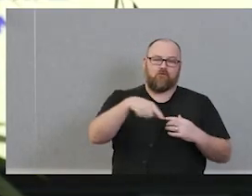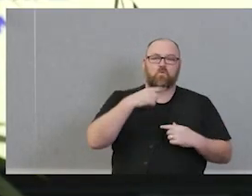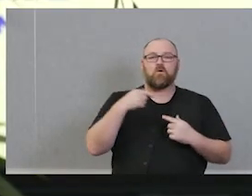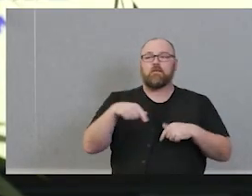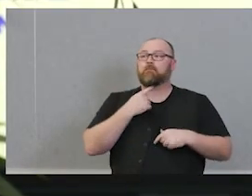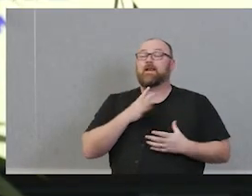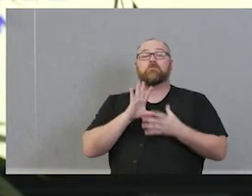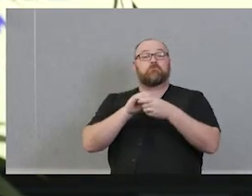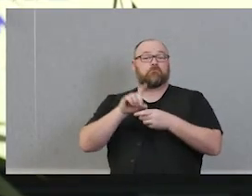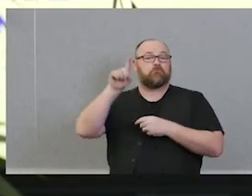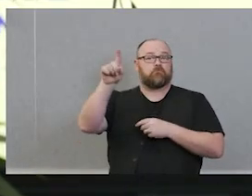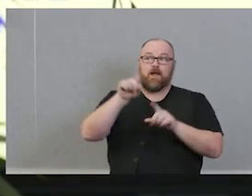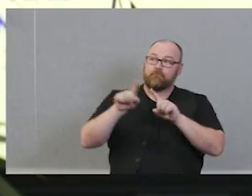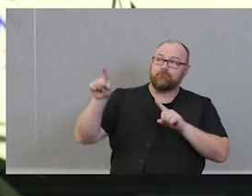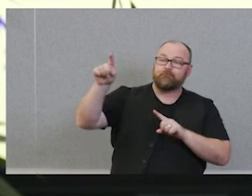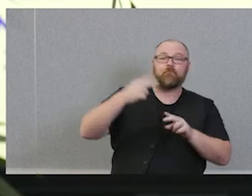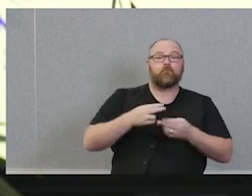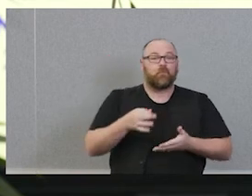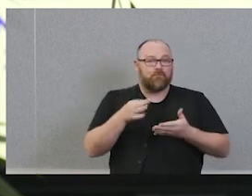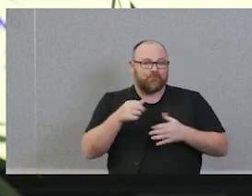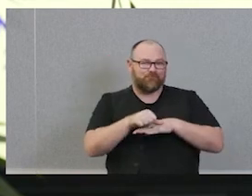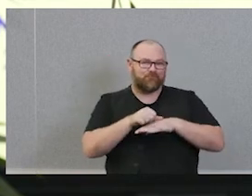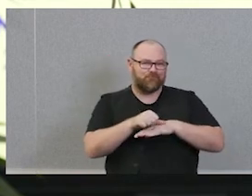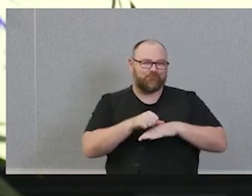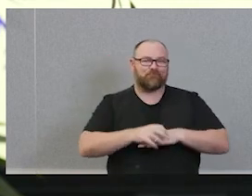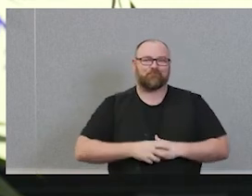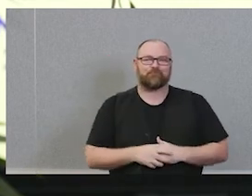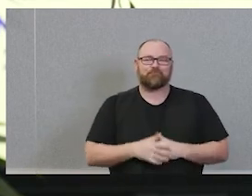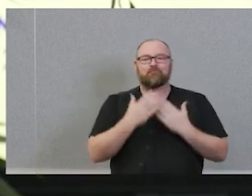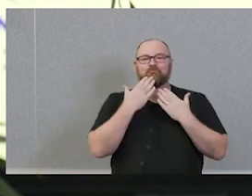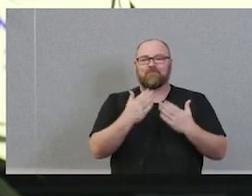for a nice cup of tea and to bickie, no doubt. Thank you very much everyone. Take care.